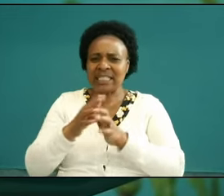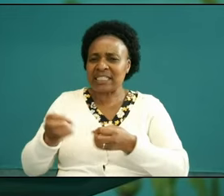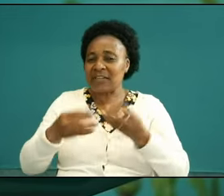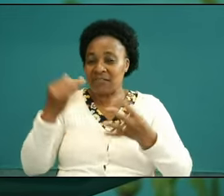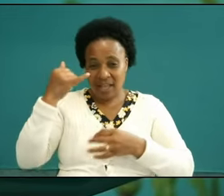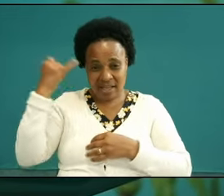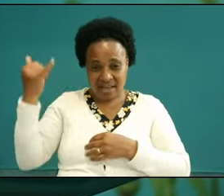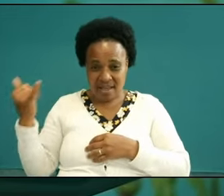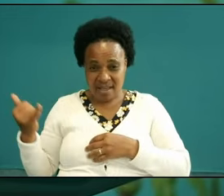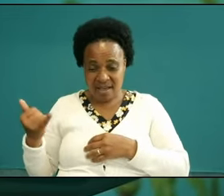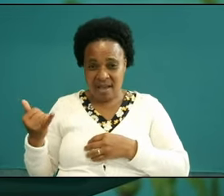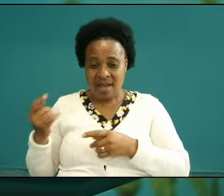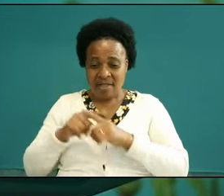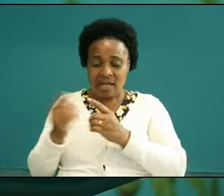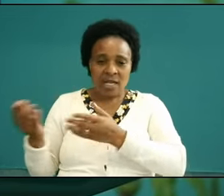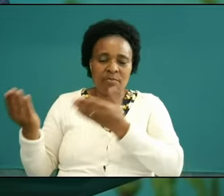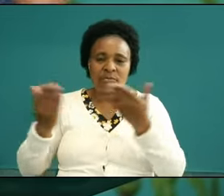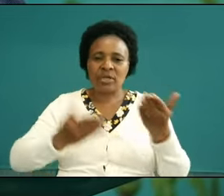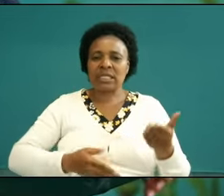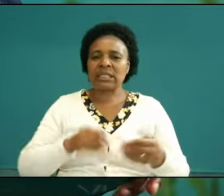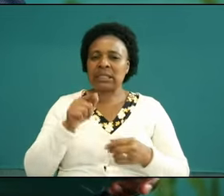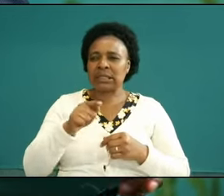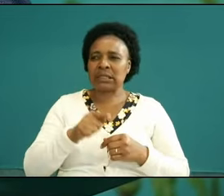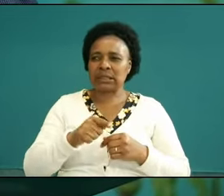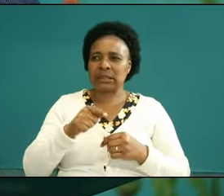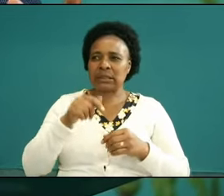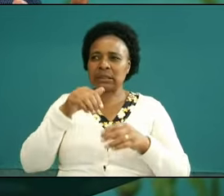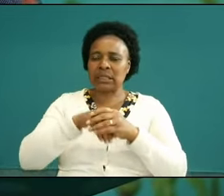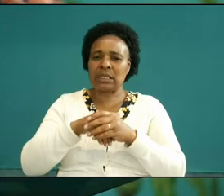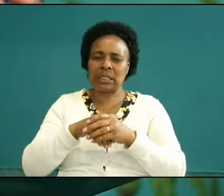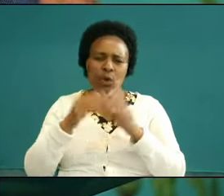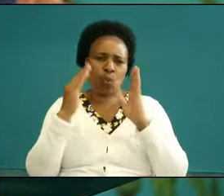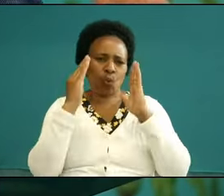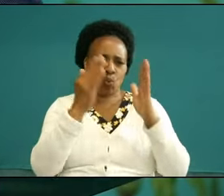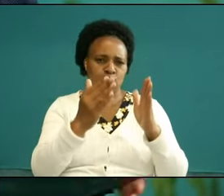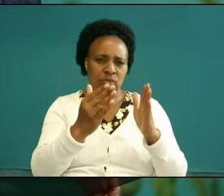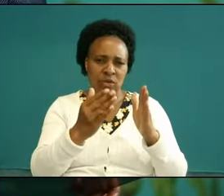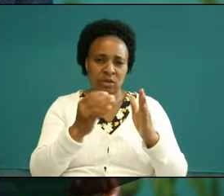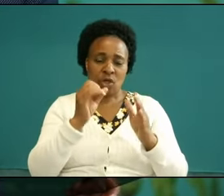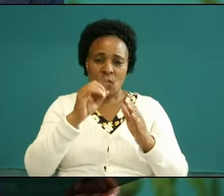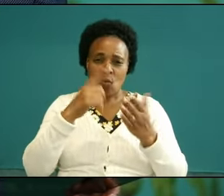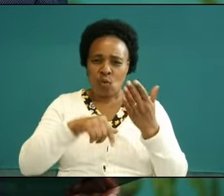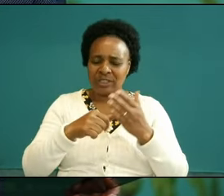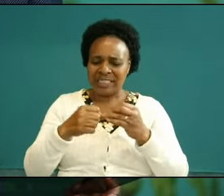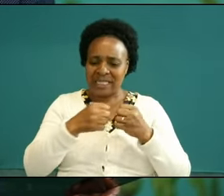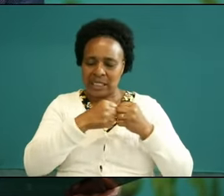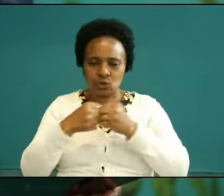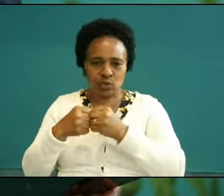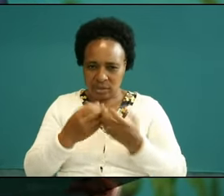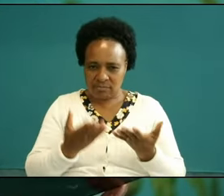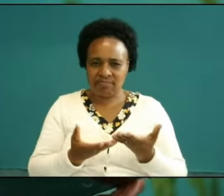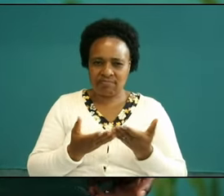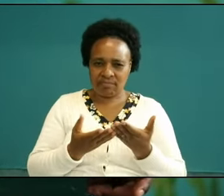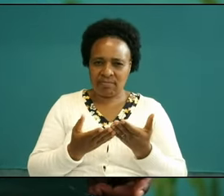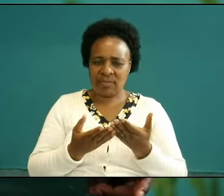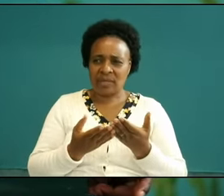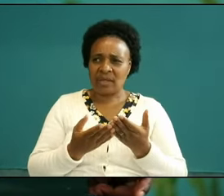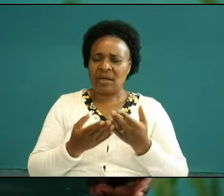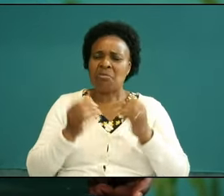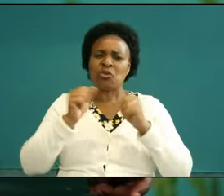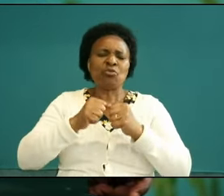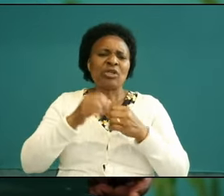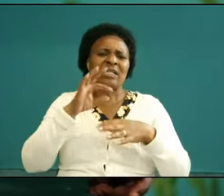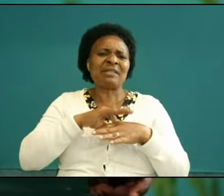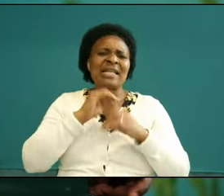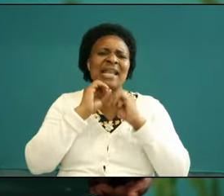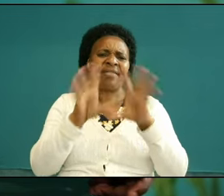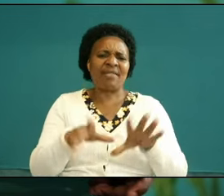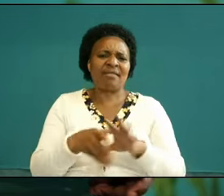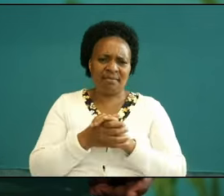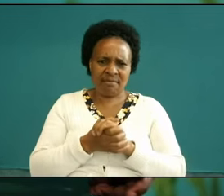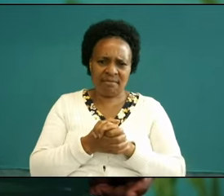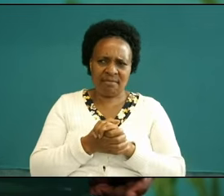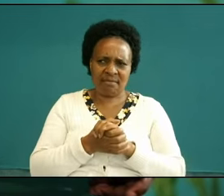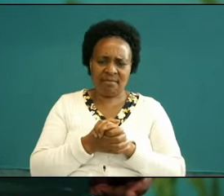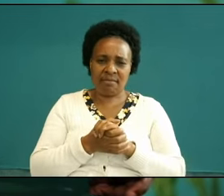he he brings this VI to us with the concept of wrestling he says for we rest not you see